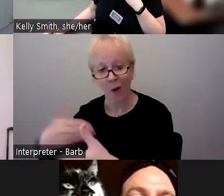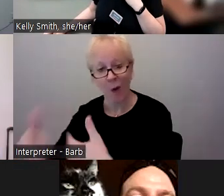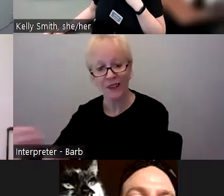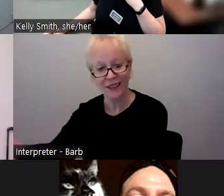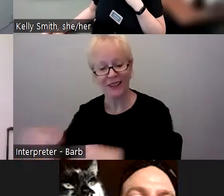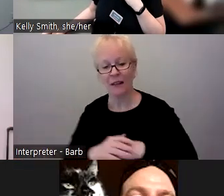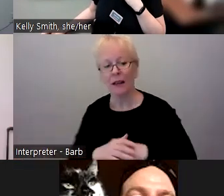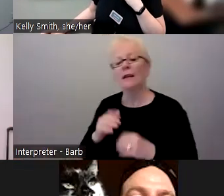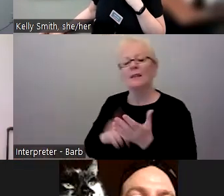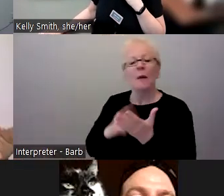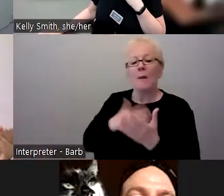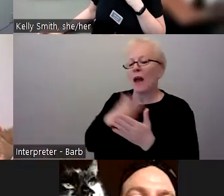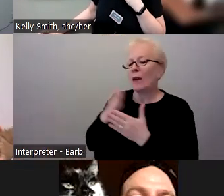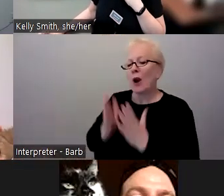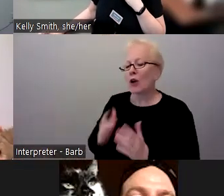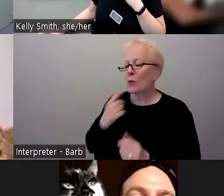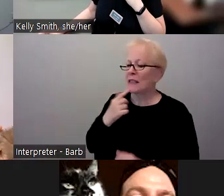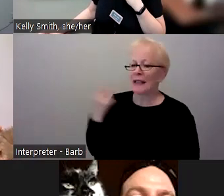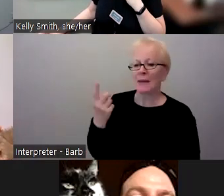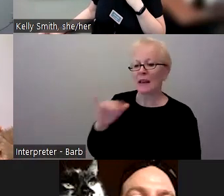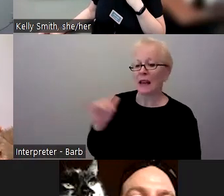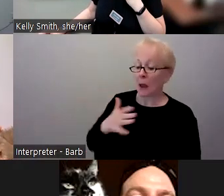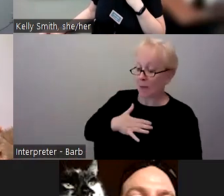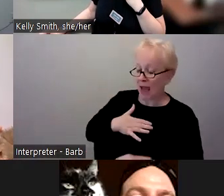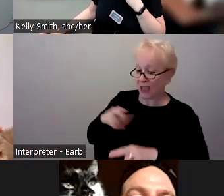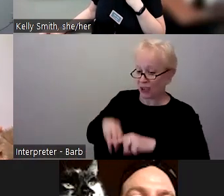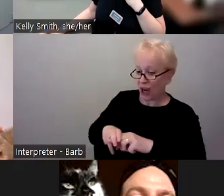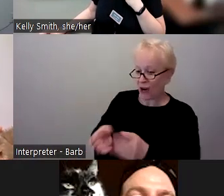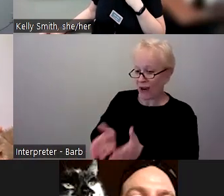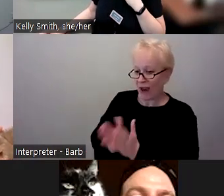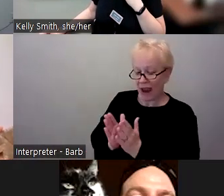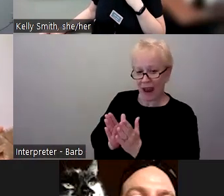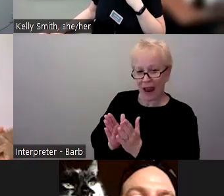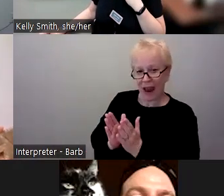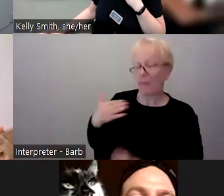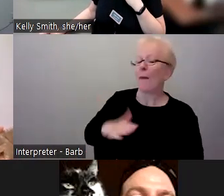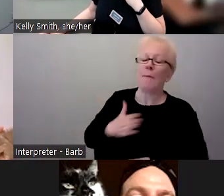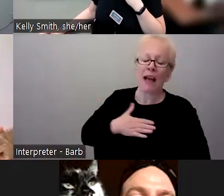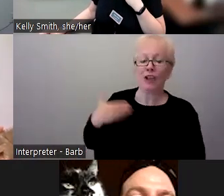would say something like, "My chair asked me to write her grant application and I did